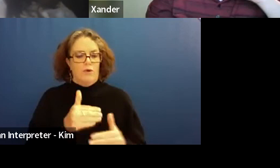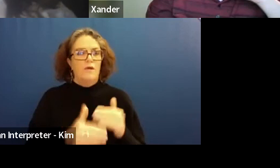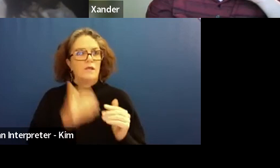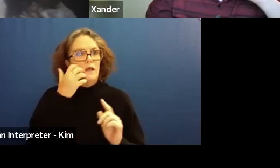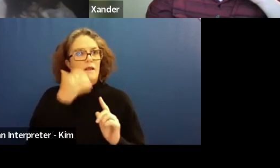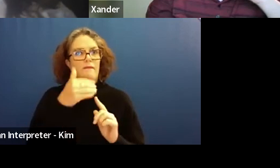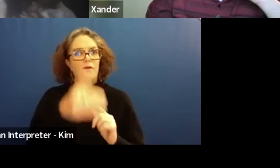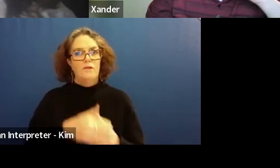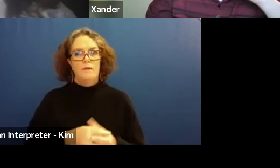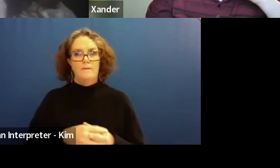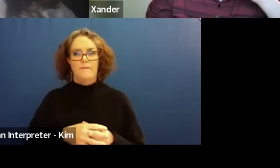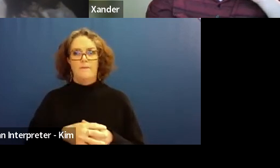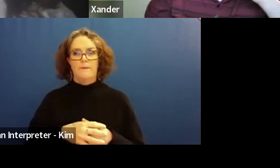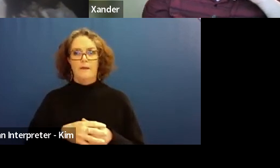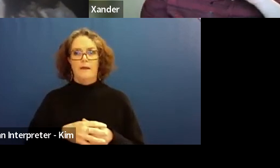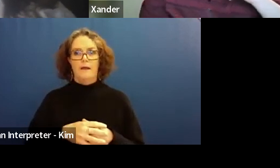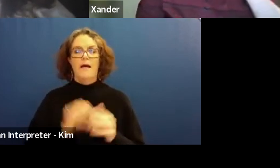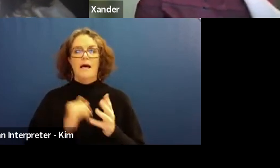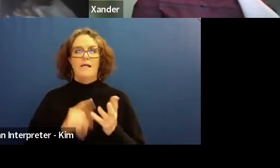Sorry Sunni which